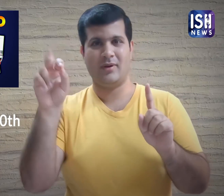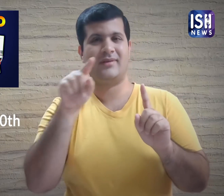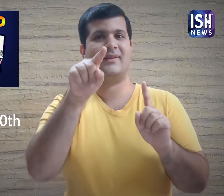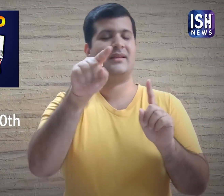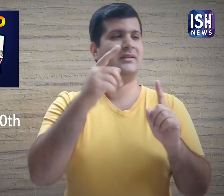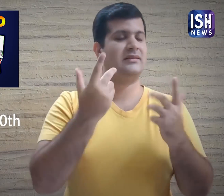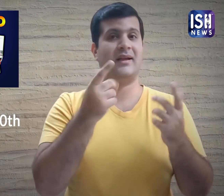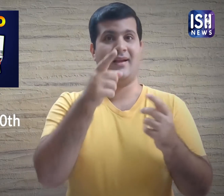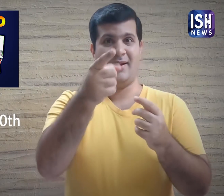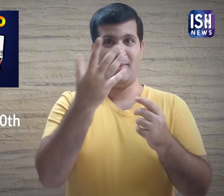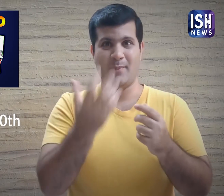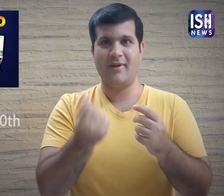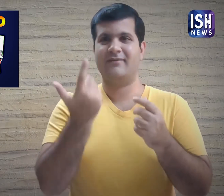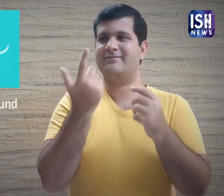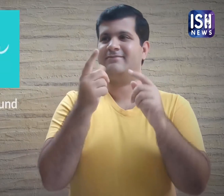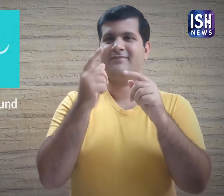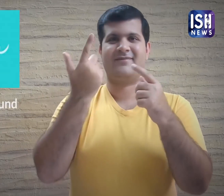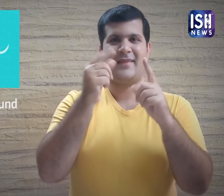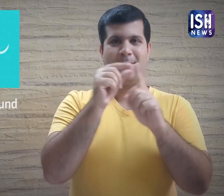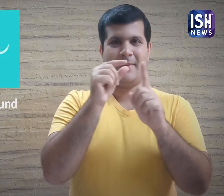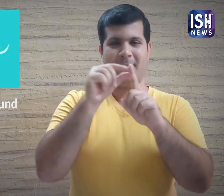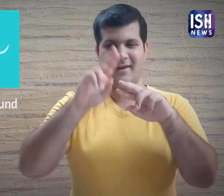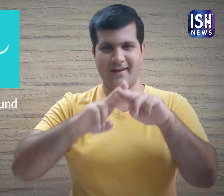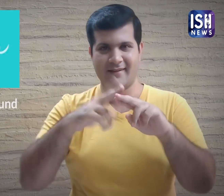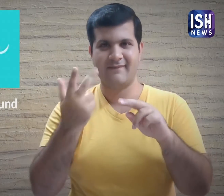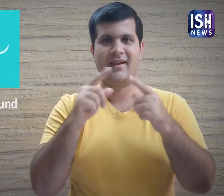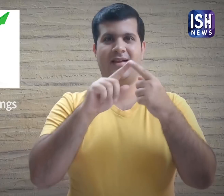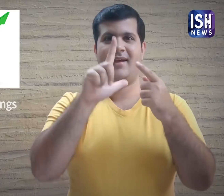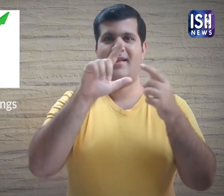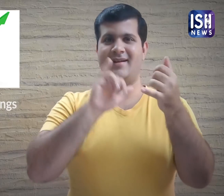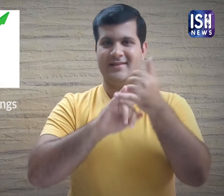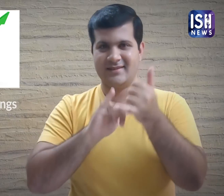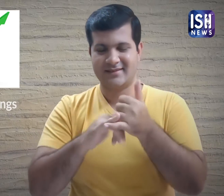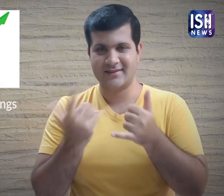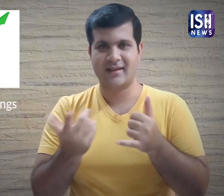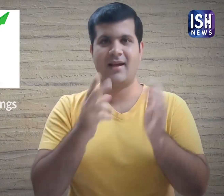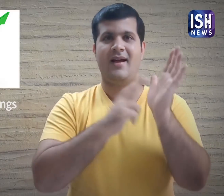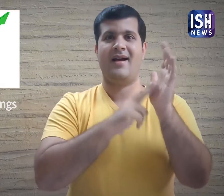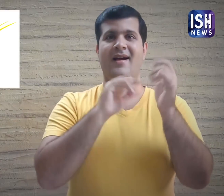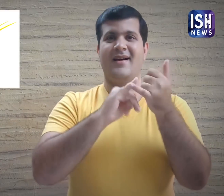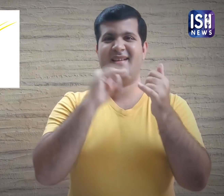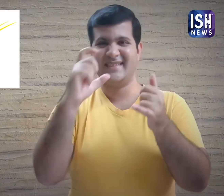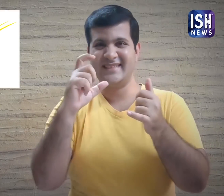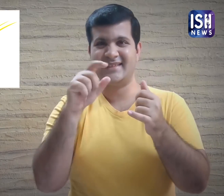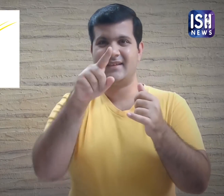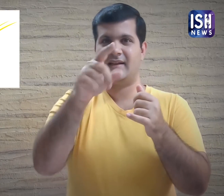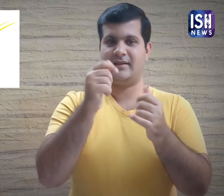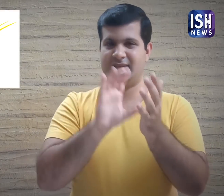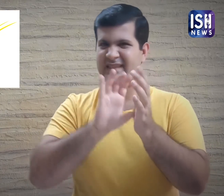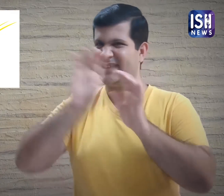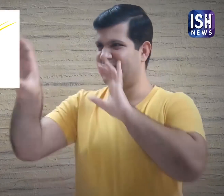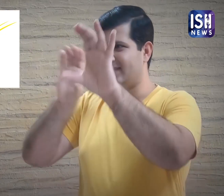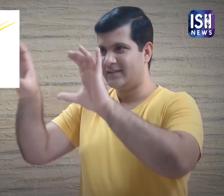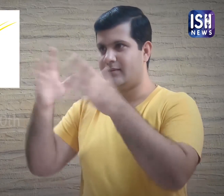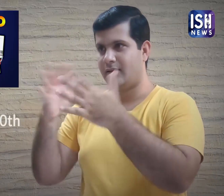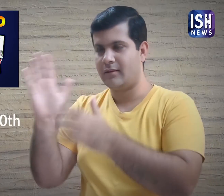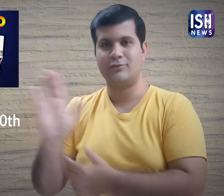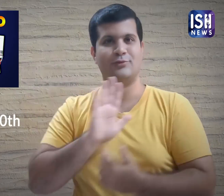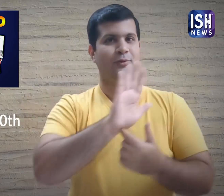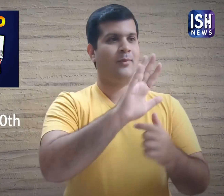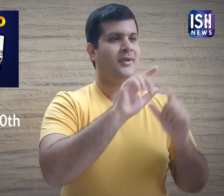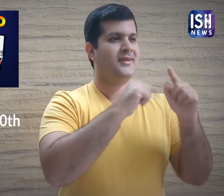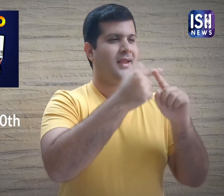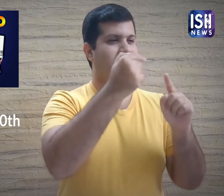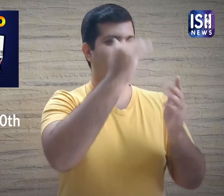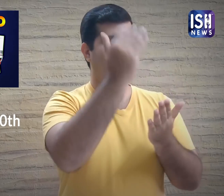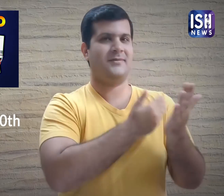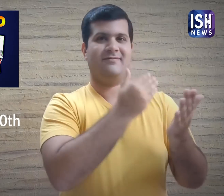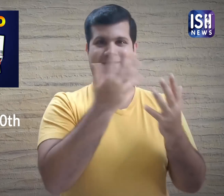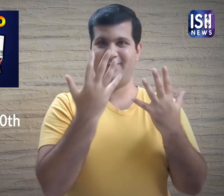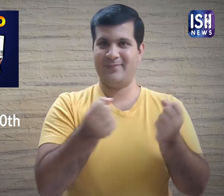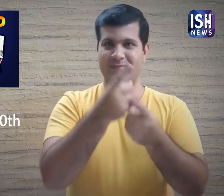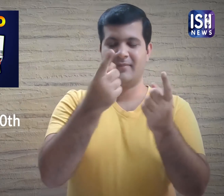Such as PPF, ELSS, NSC, etc. This would help claim tax deductions.